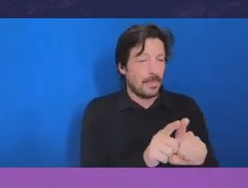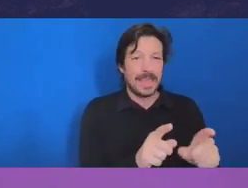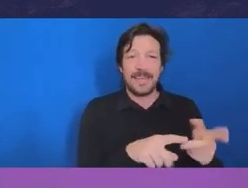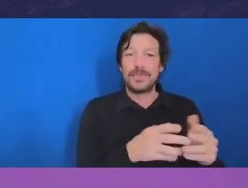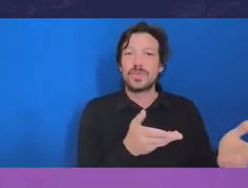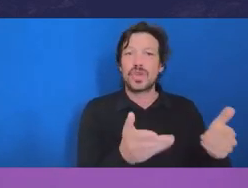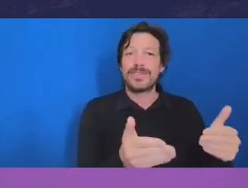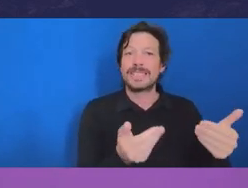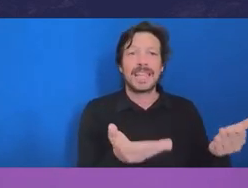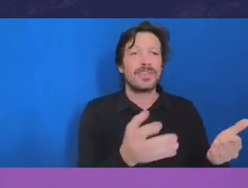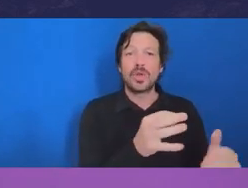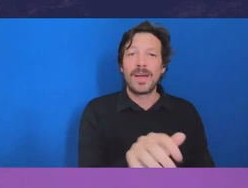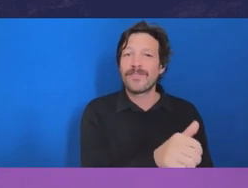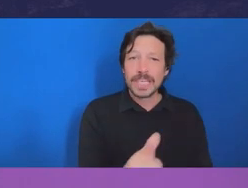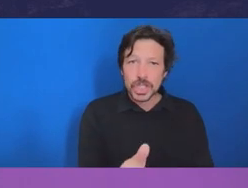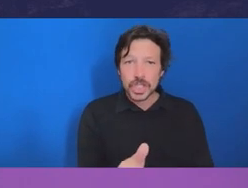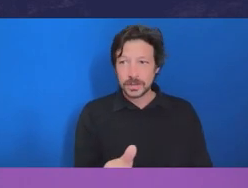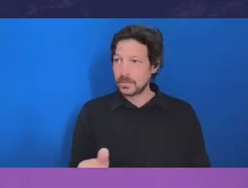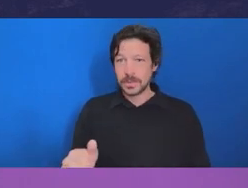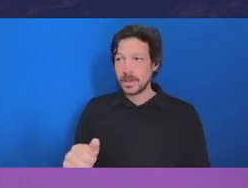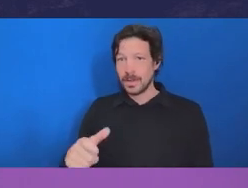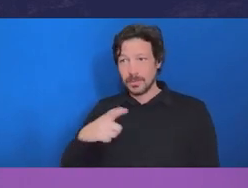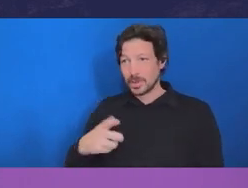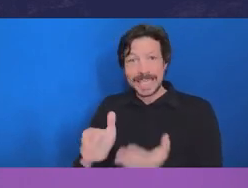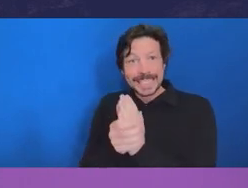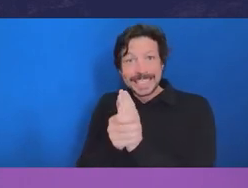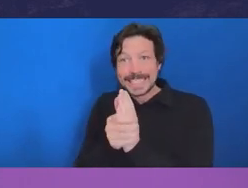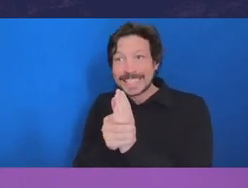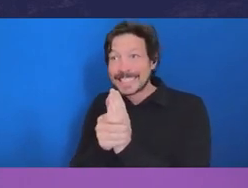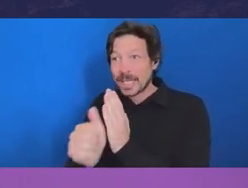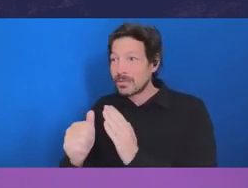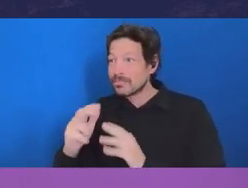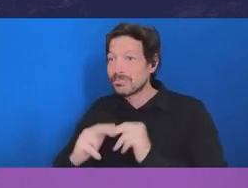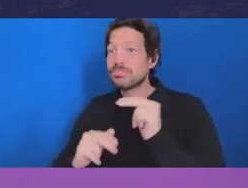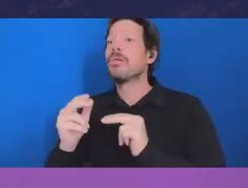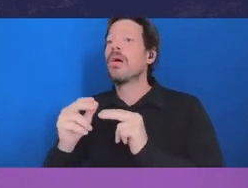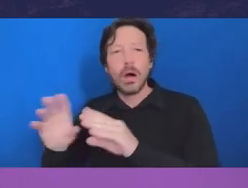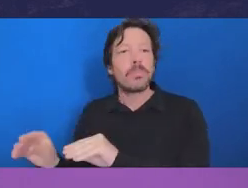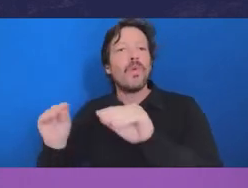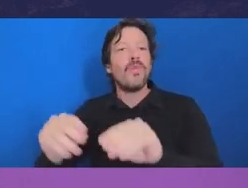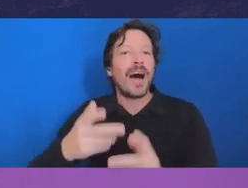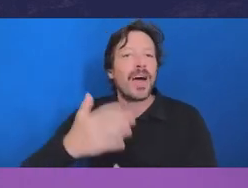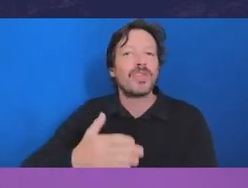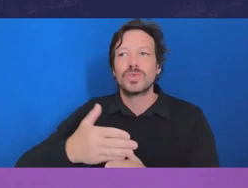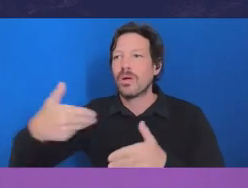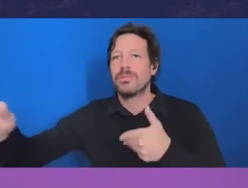have those skills retained within the the public service. And again, I was heartened by